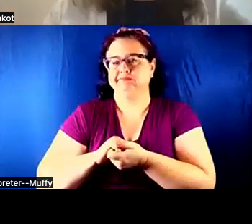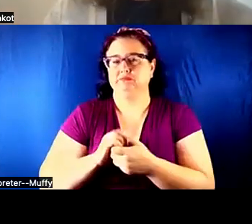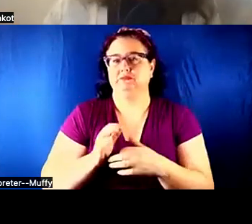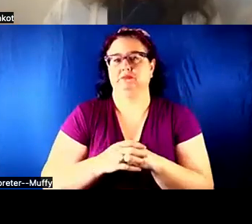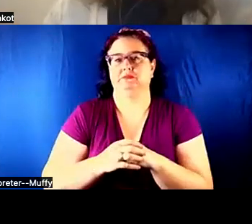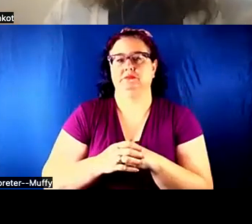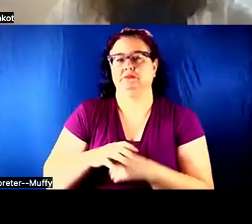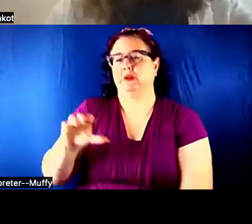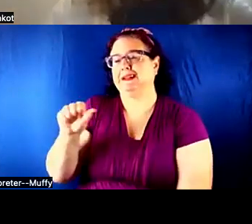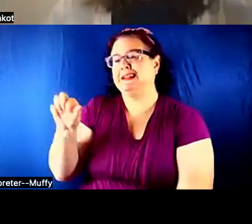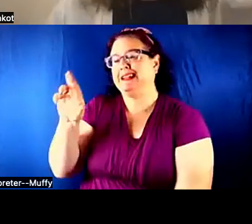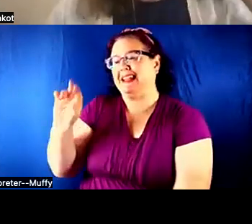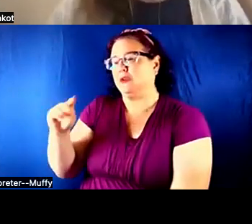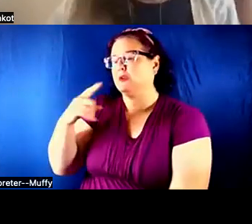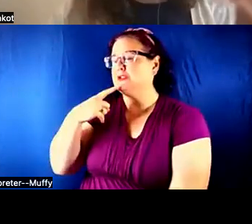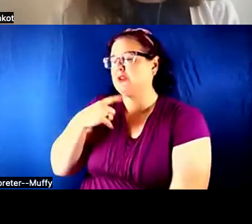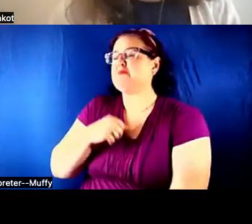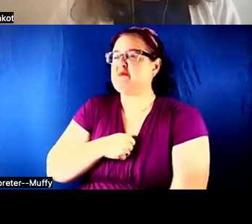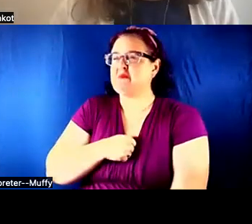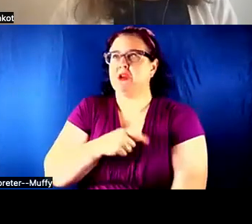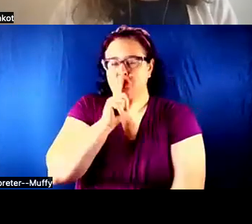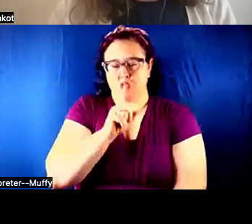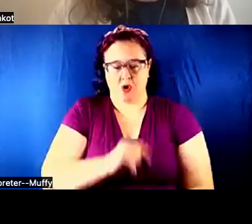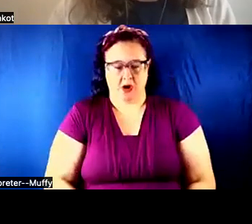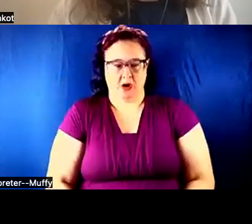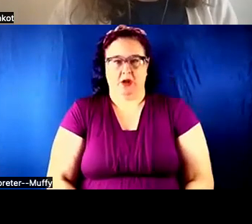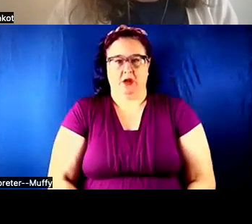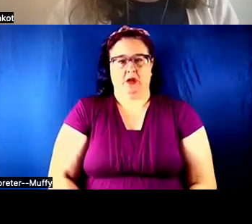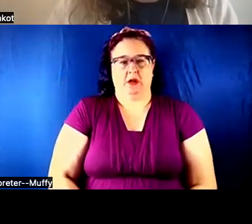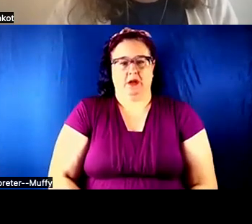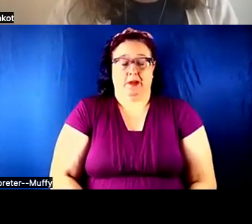Aaron: To a degree, it is a tough question, because I think we are doing